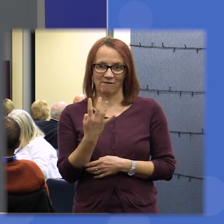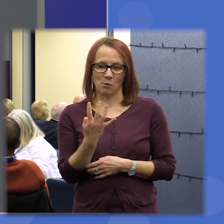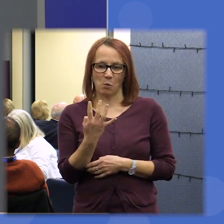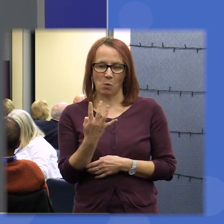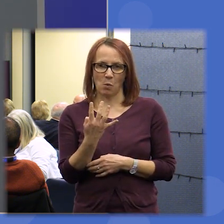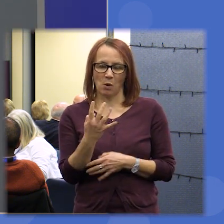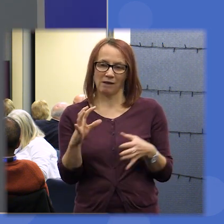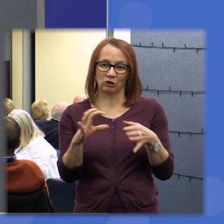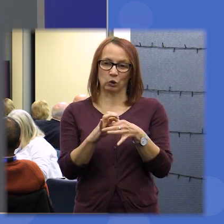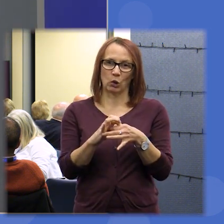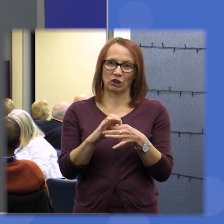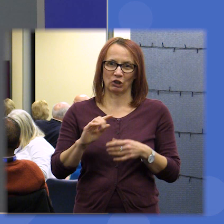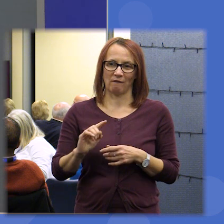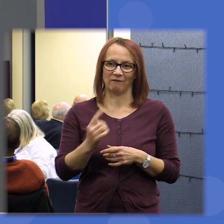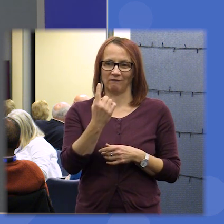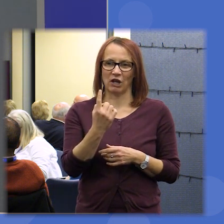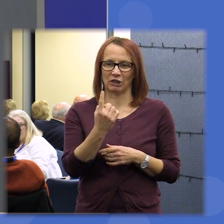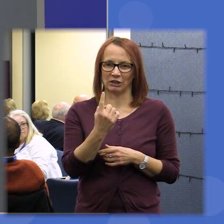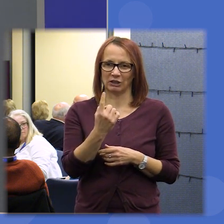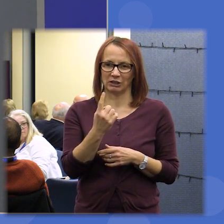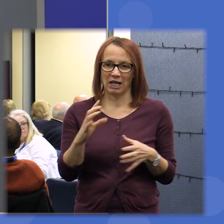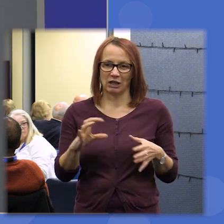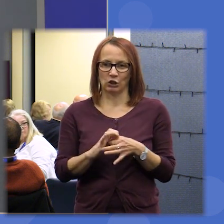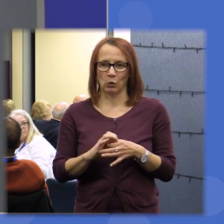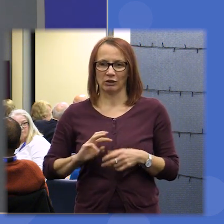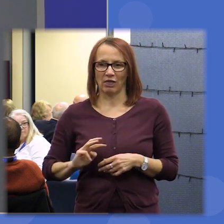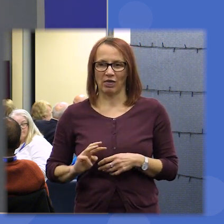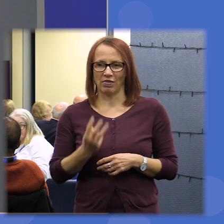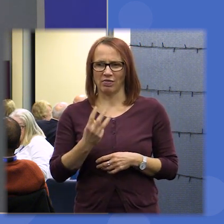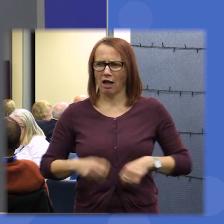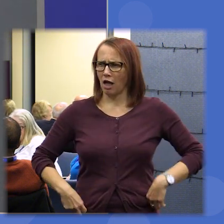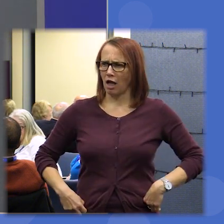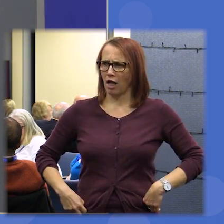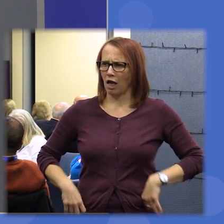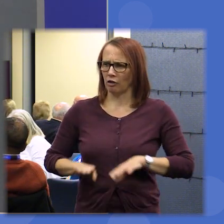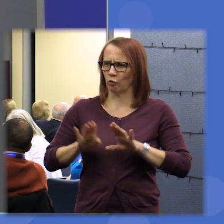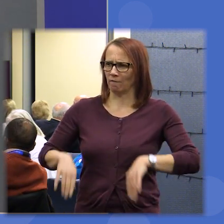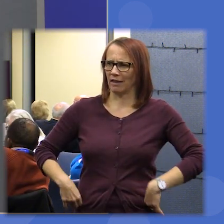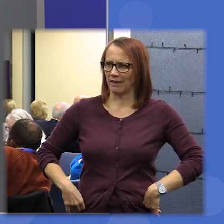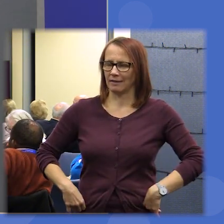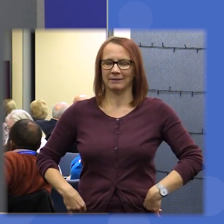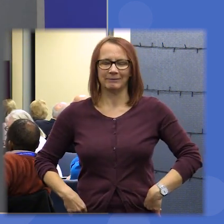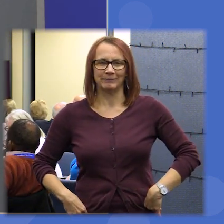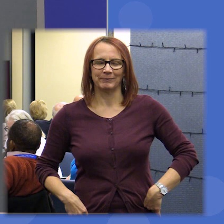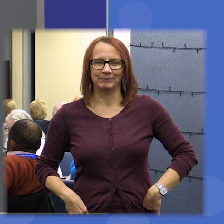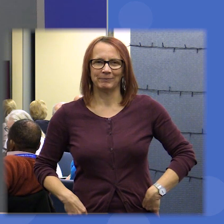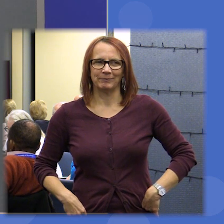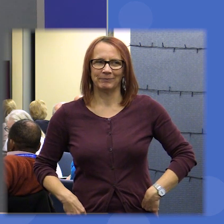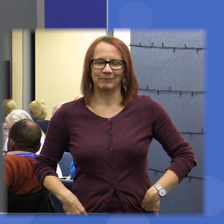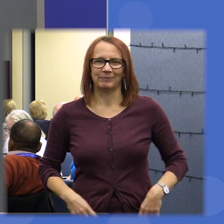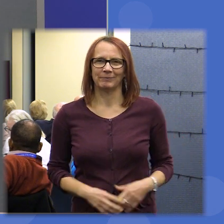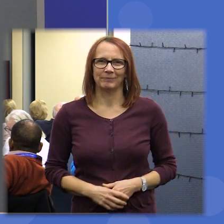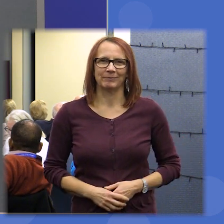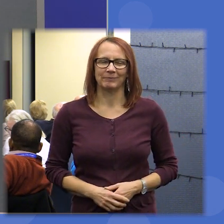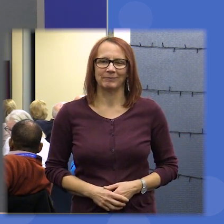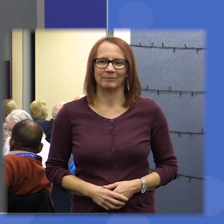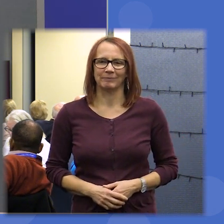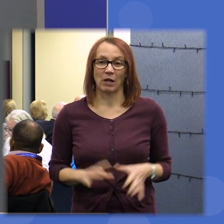joint first and I joined 33 Young Saeng in for anyone aim right joint first are